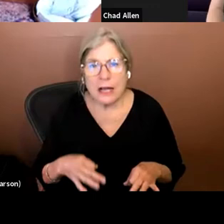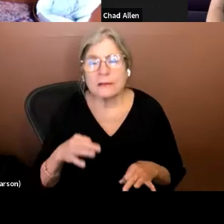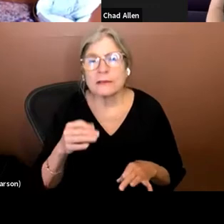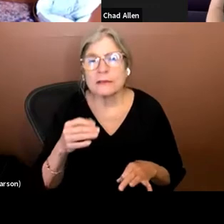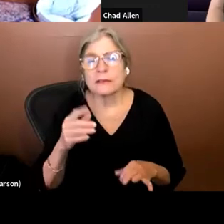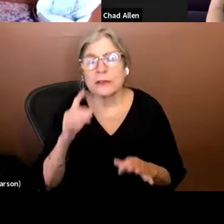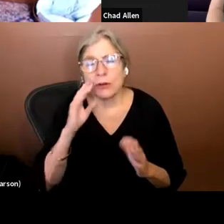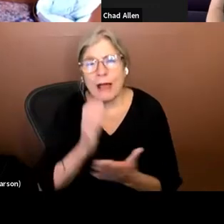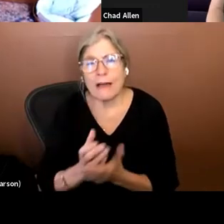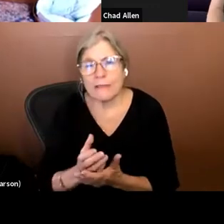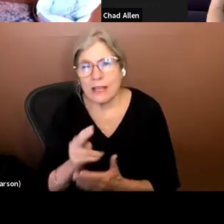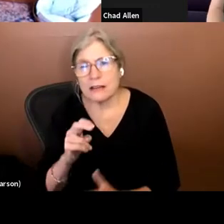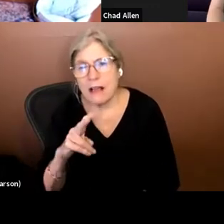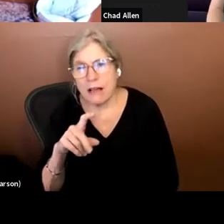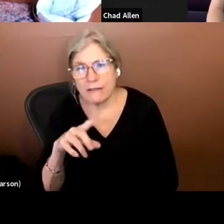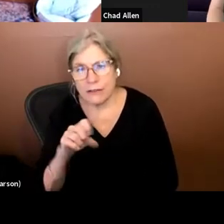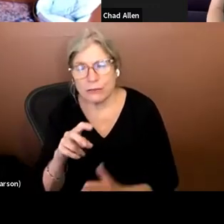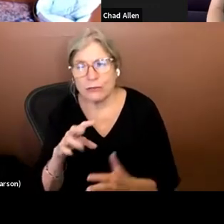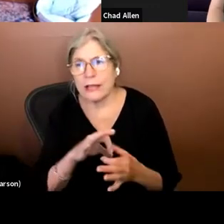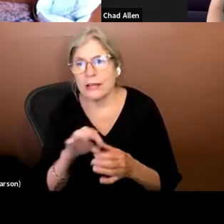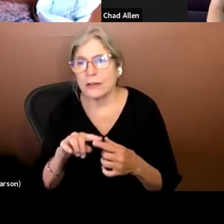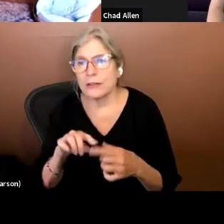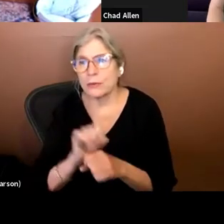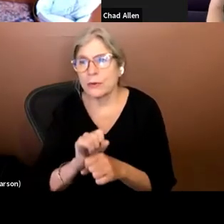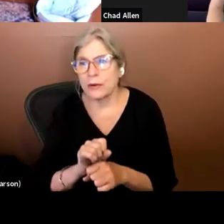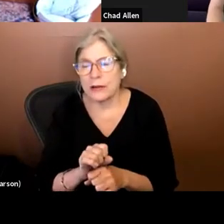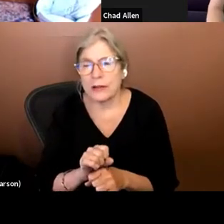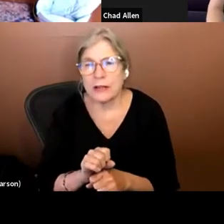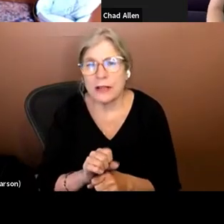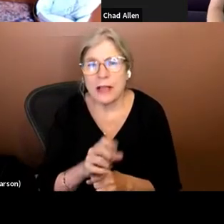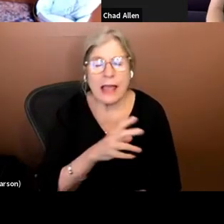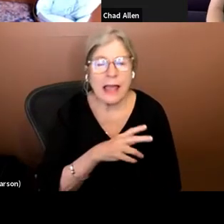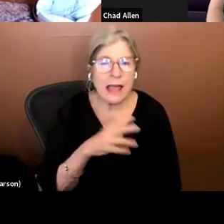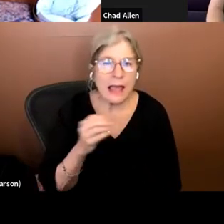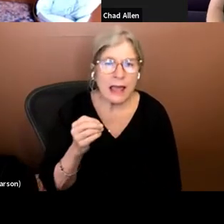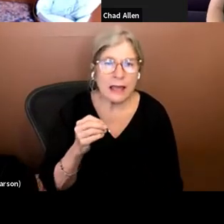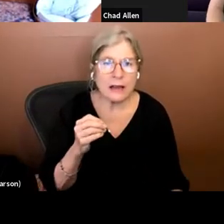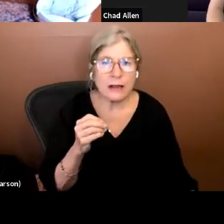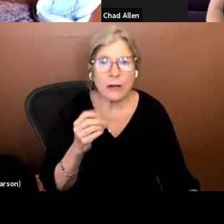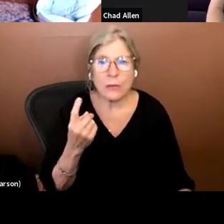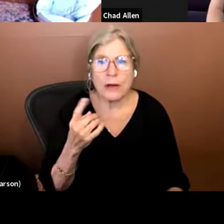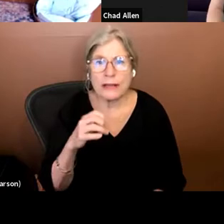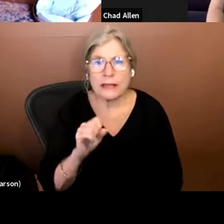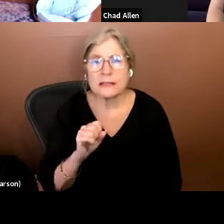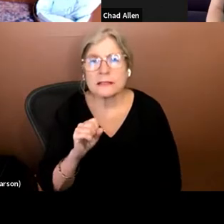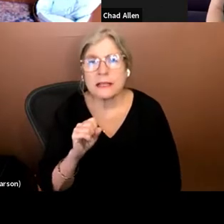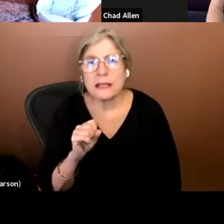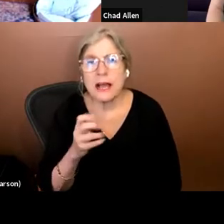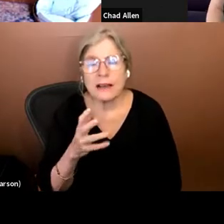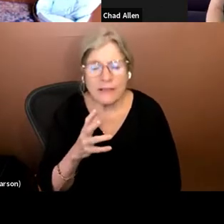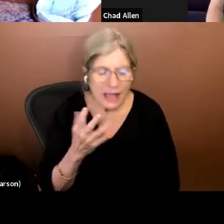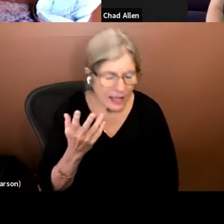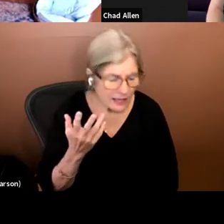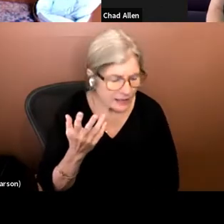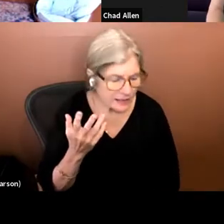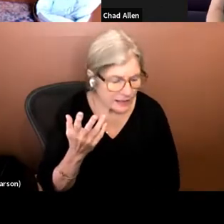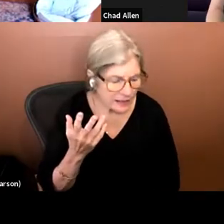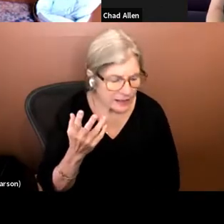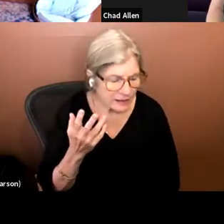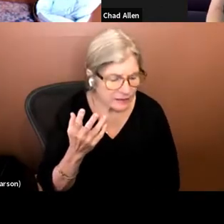related to this work. And one is kind of a variant on